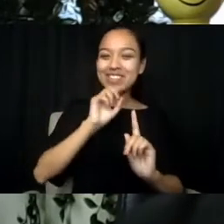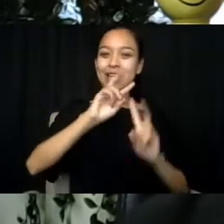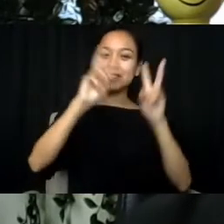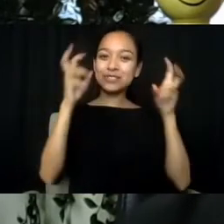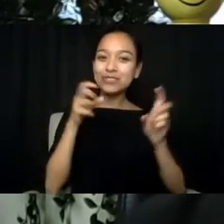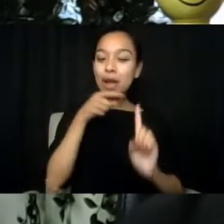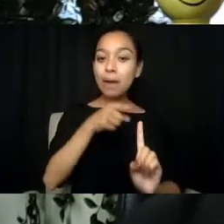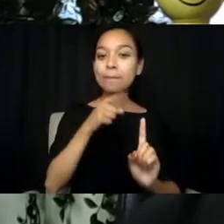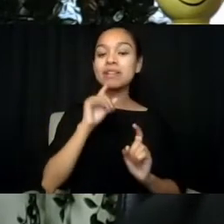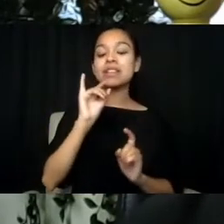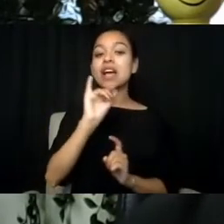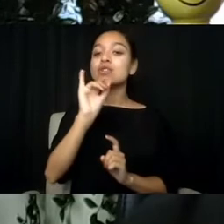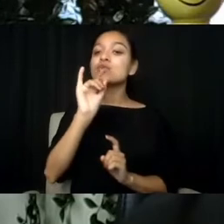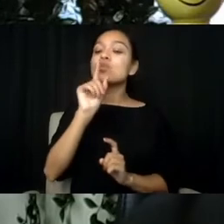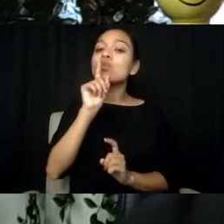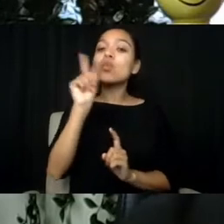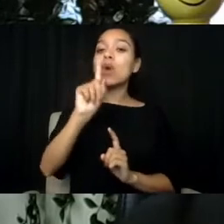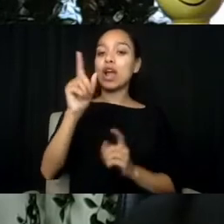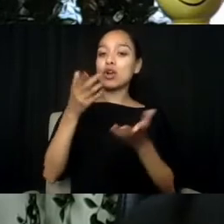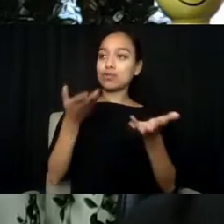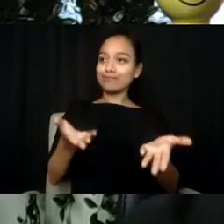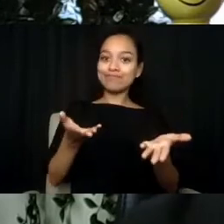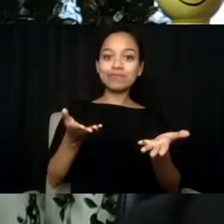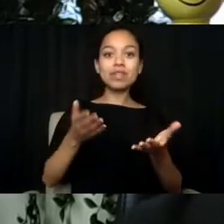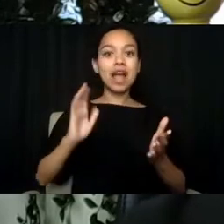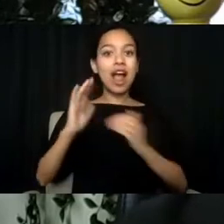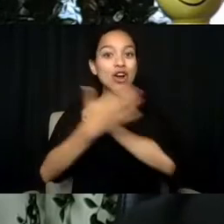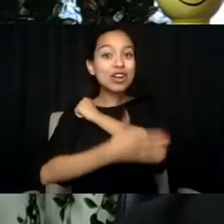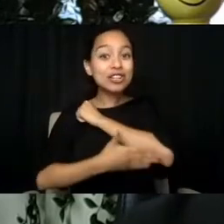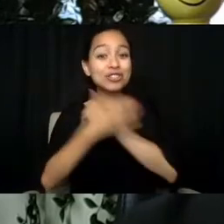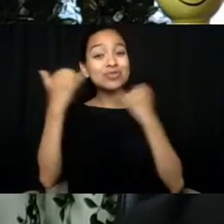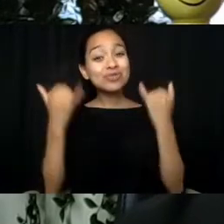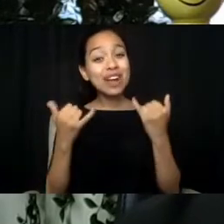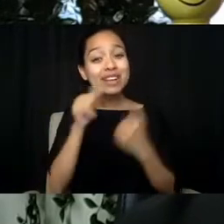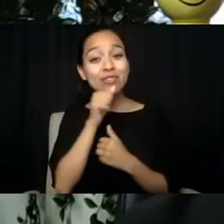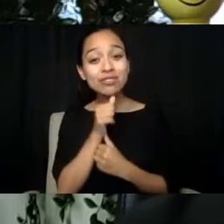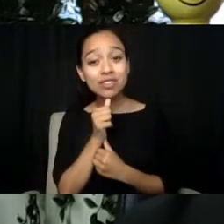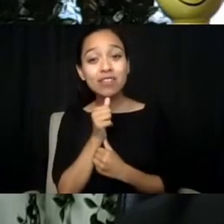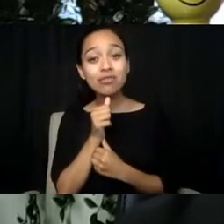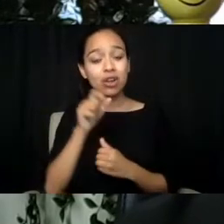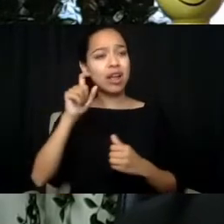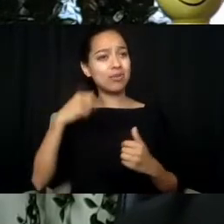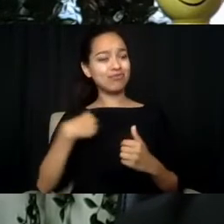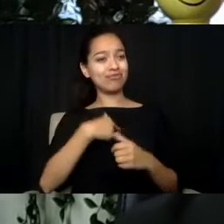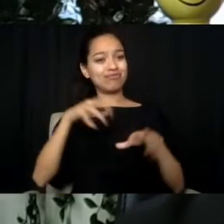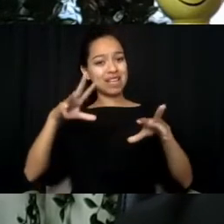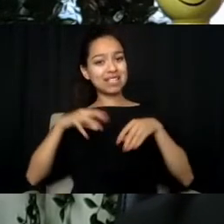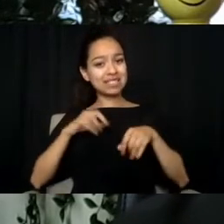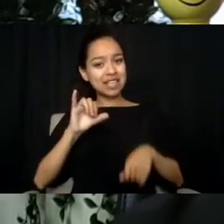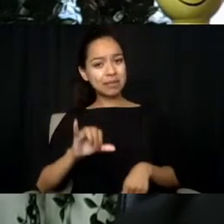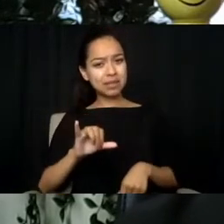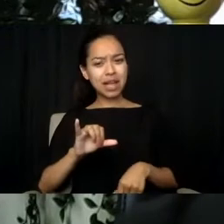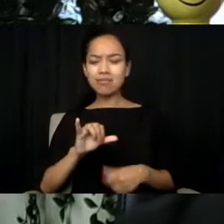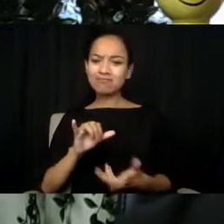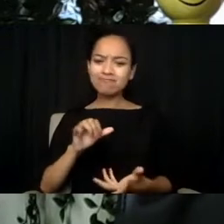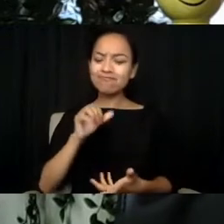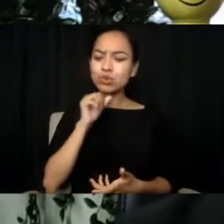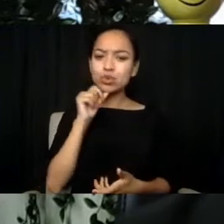We're a country suffering and accepting that when we don't have to, and I think that that's where everyone on this call